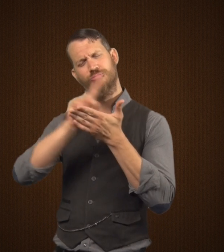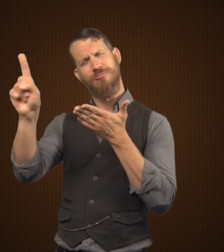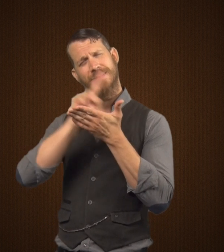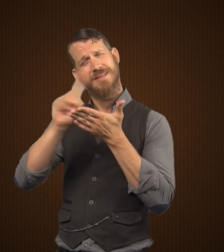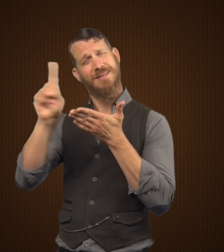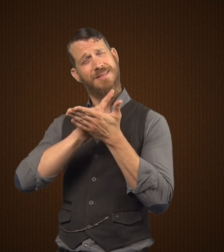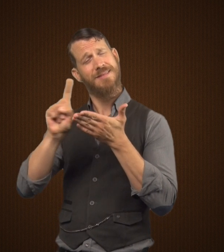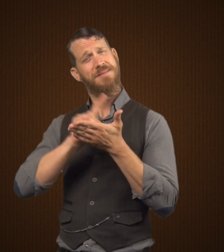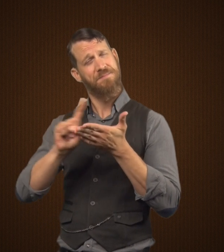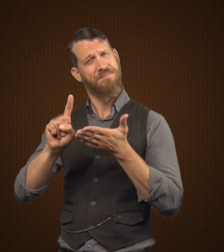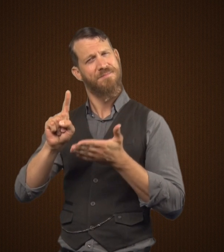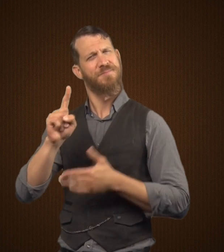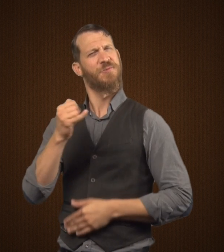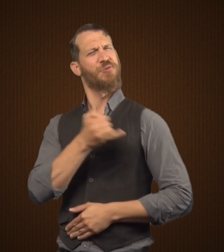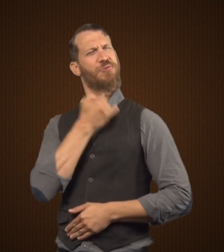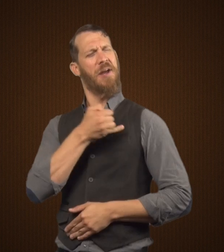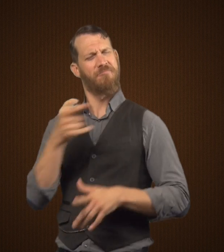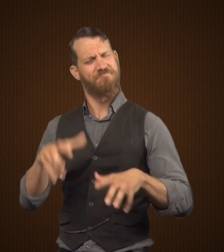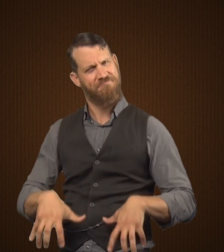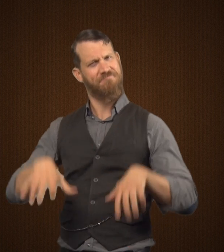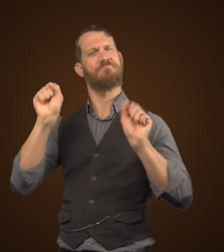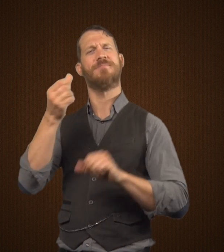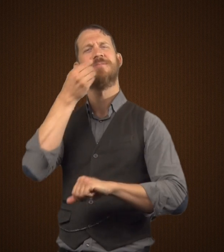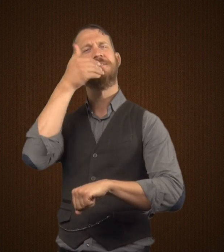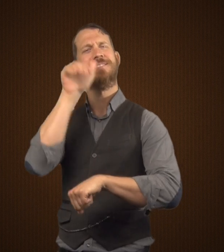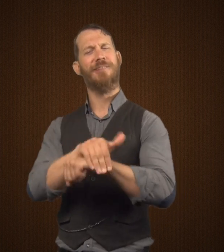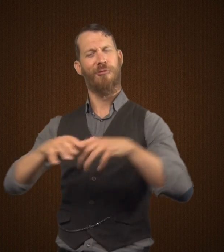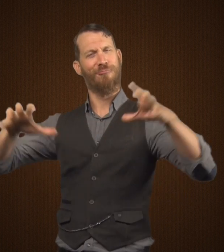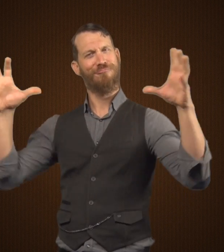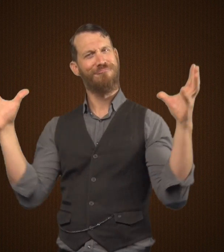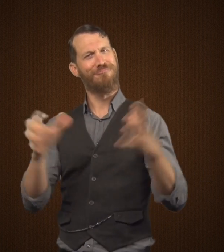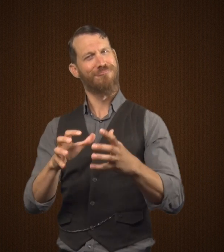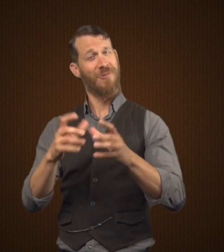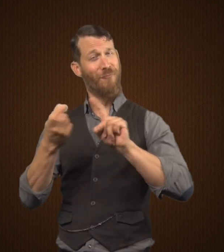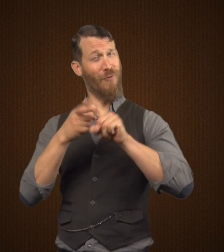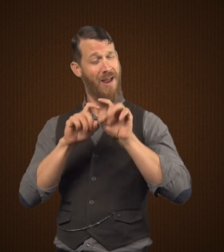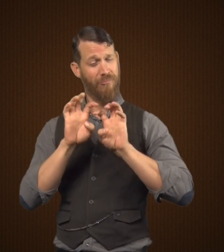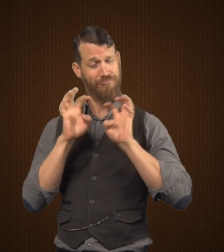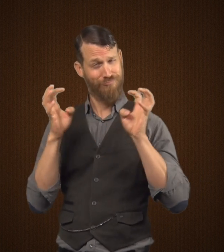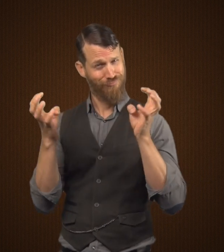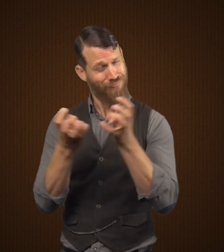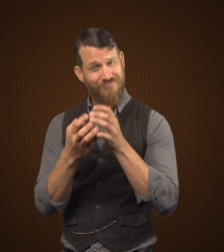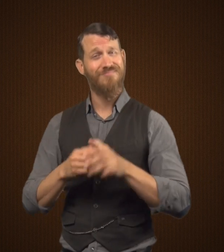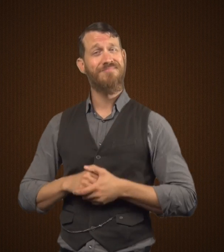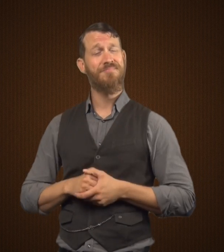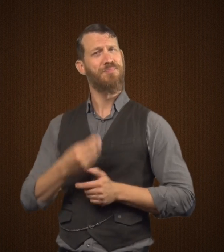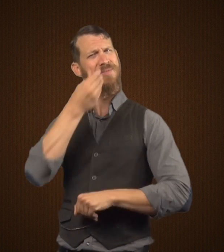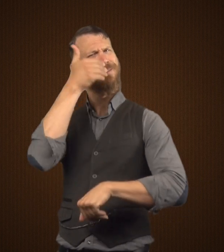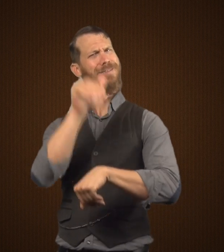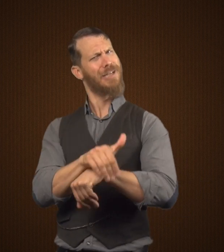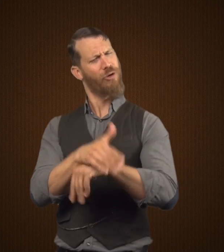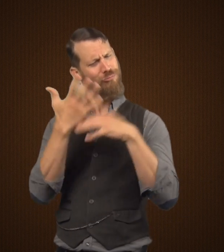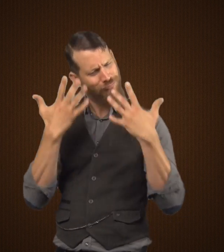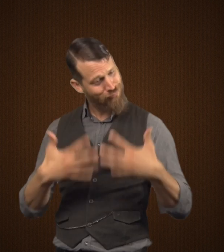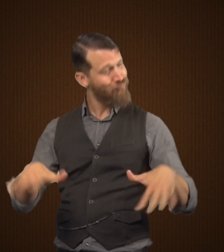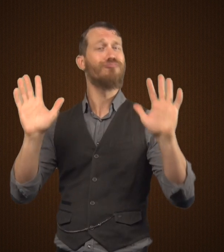Every week Dr. Jekyll hosts a dinner party for several friends including Mr. Utterson.